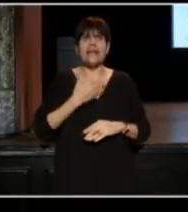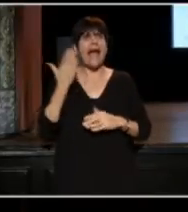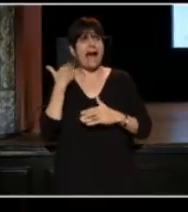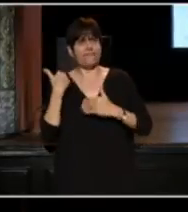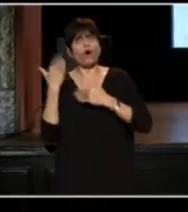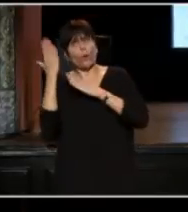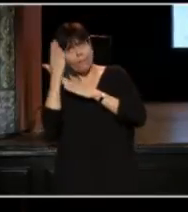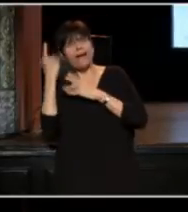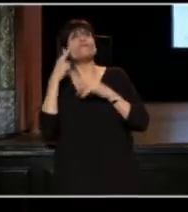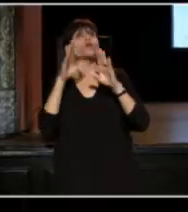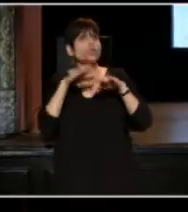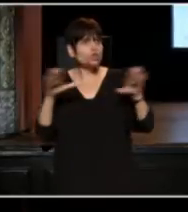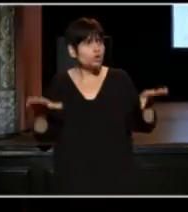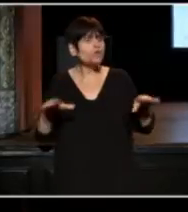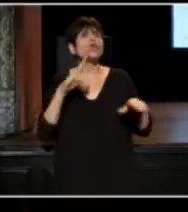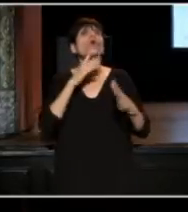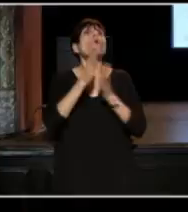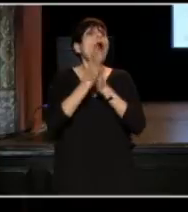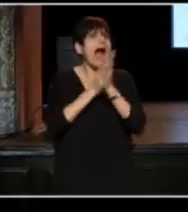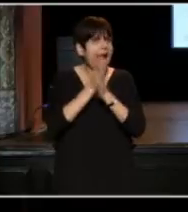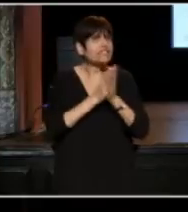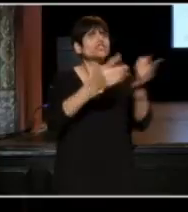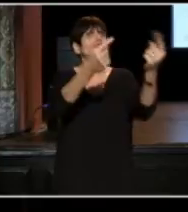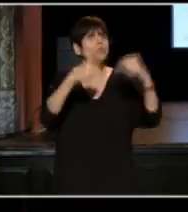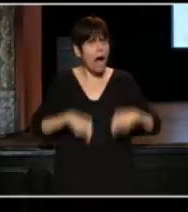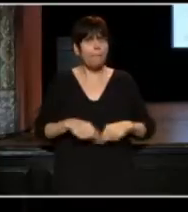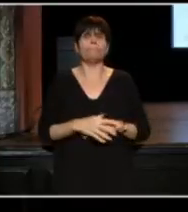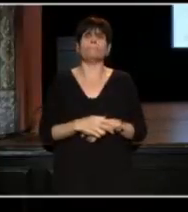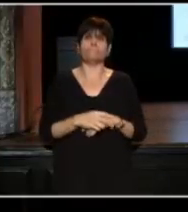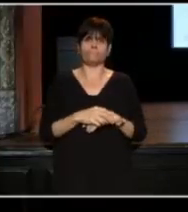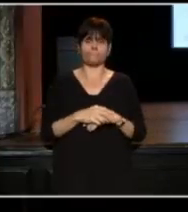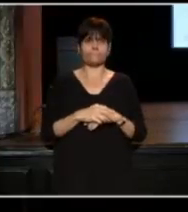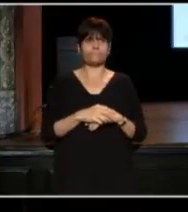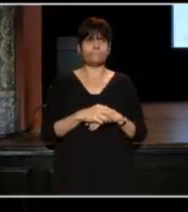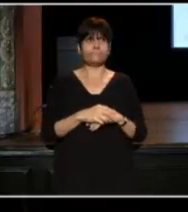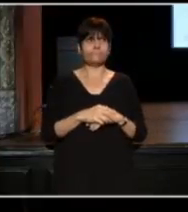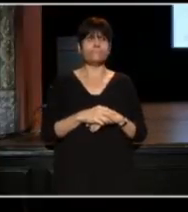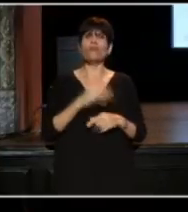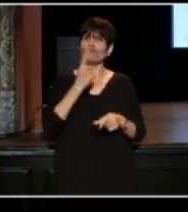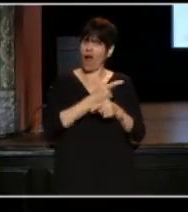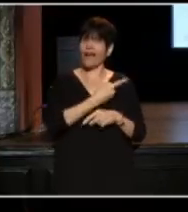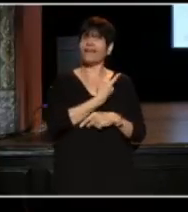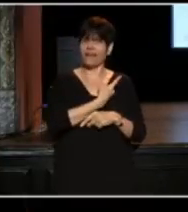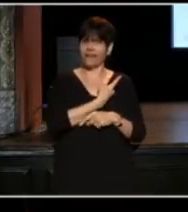for children who are anxious to come." (audience expresses surprise) Right?